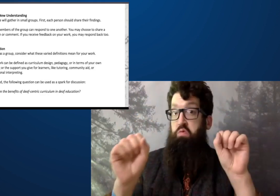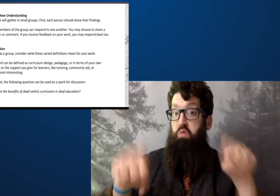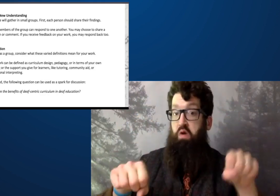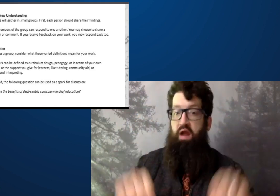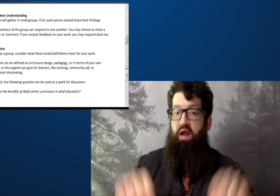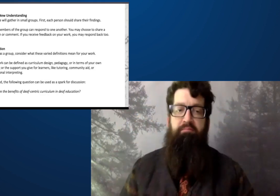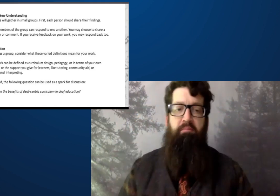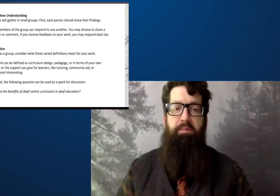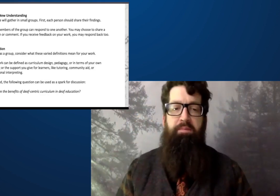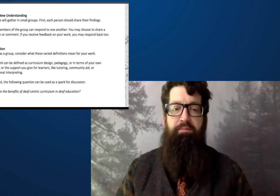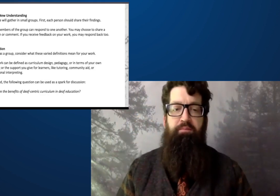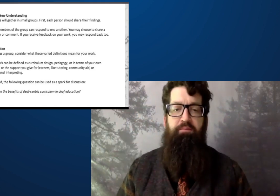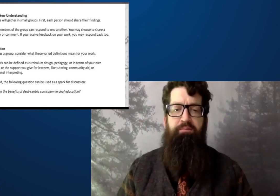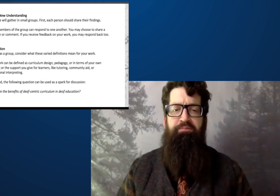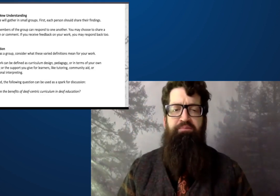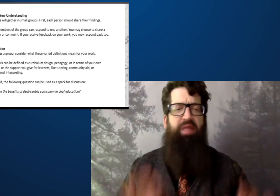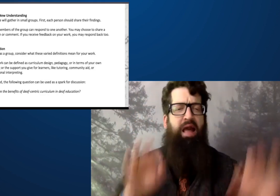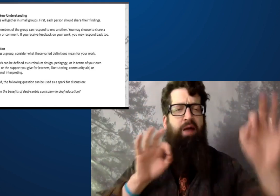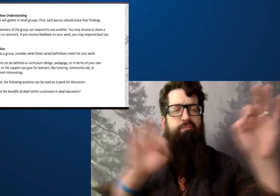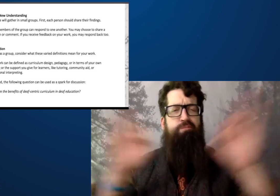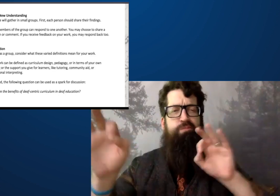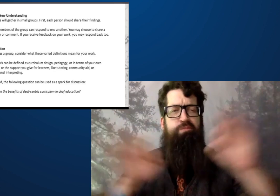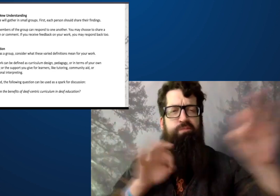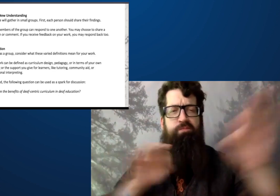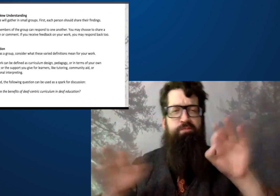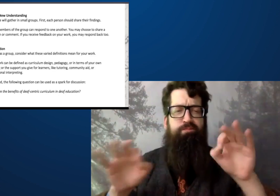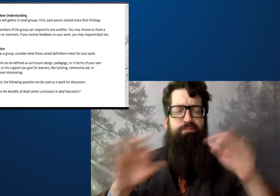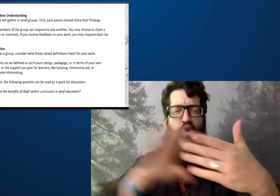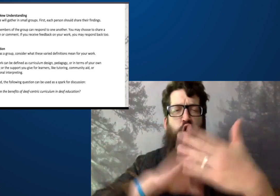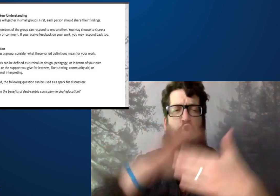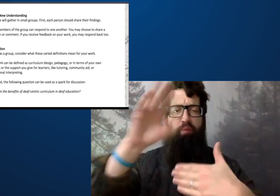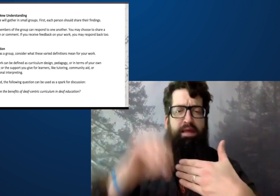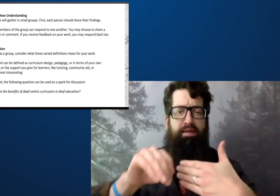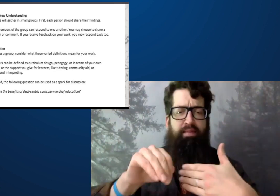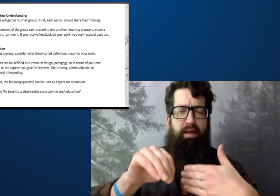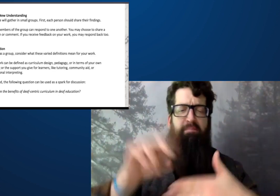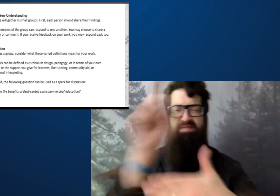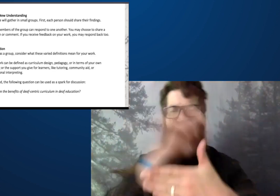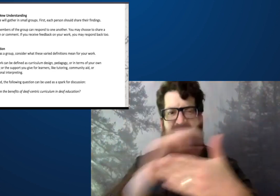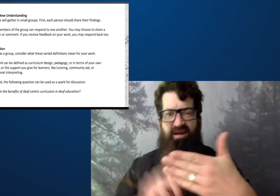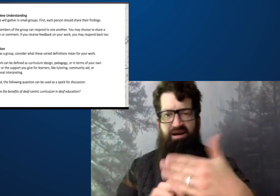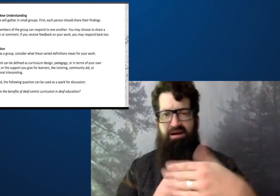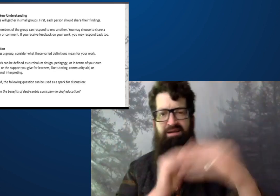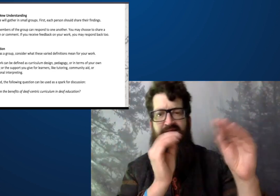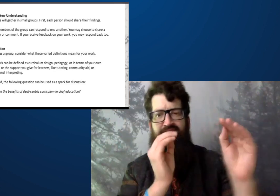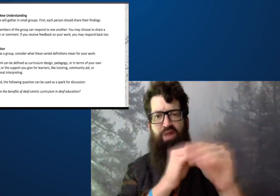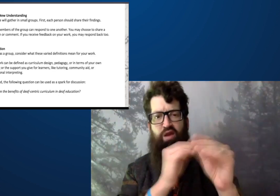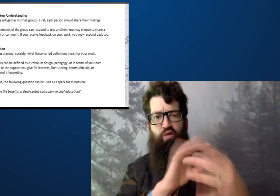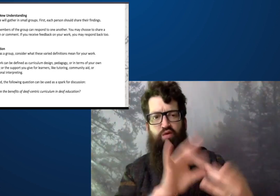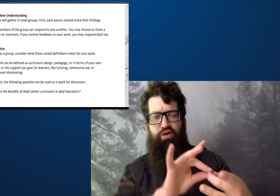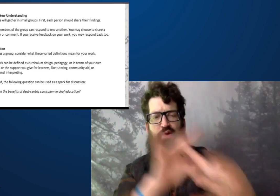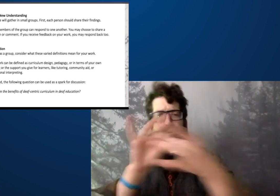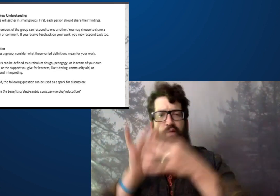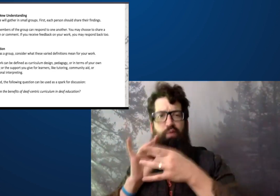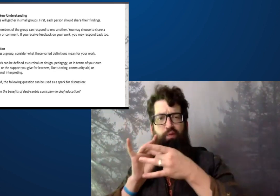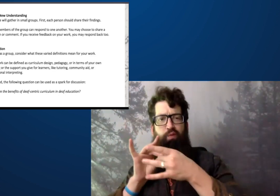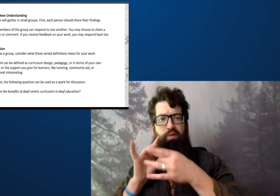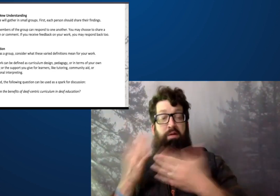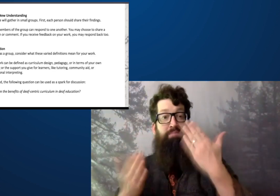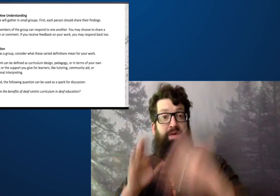but the idea and the goal here is still to think about it and consider and ruminate. Pick a couple of curriculum designs,